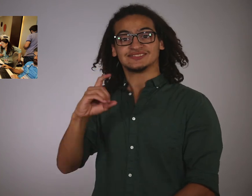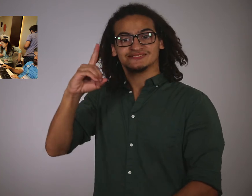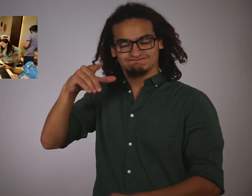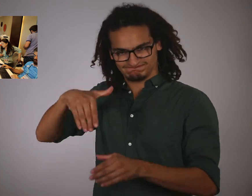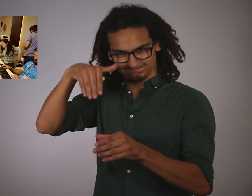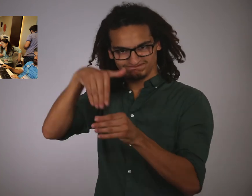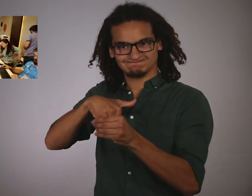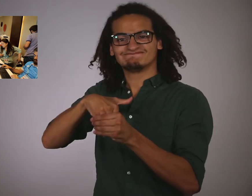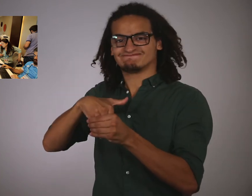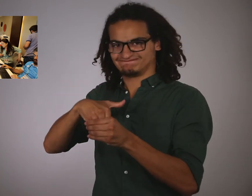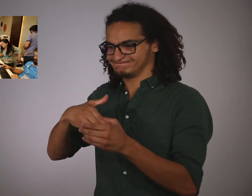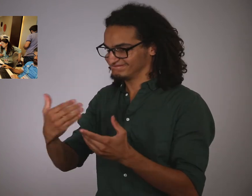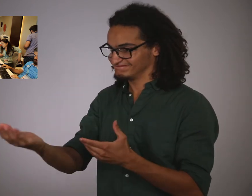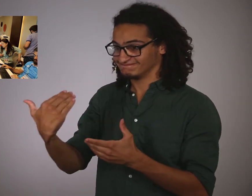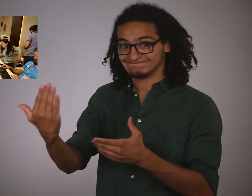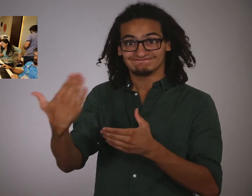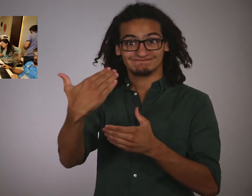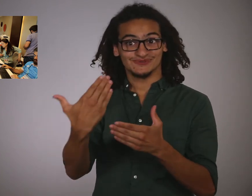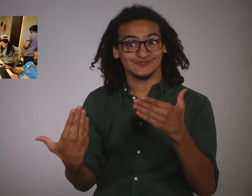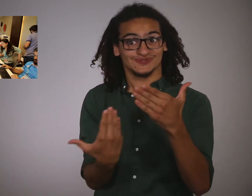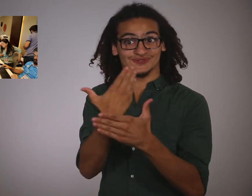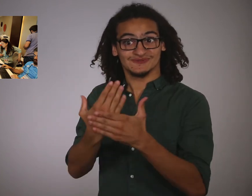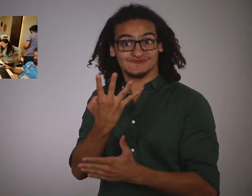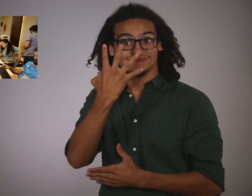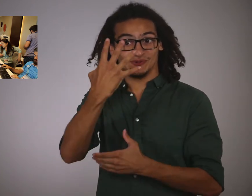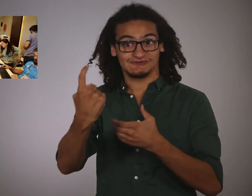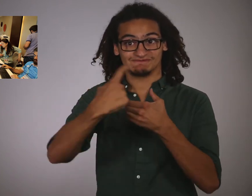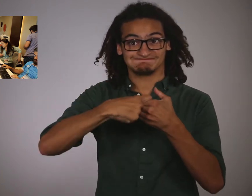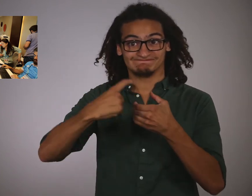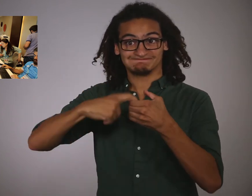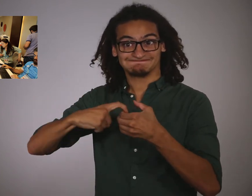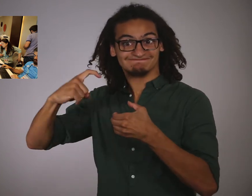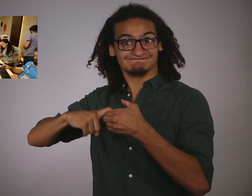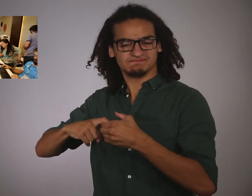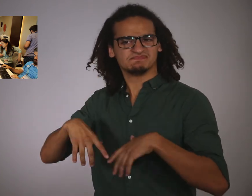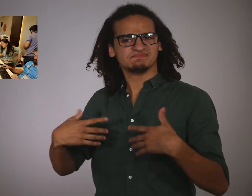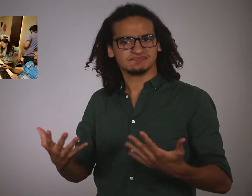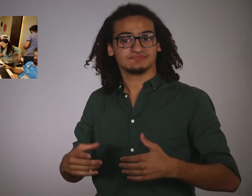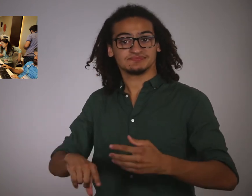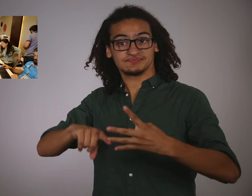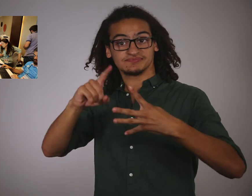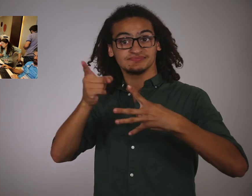ICSD voted to add four new members -